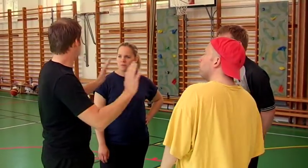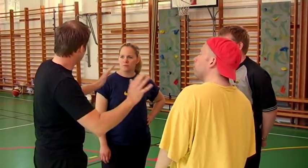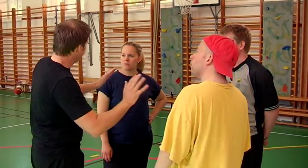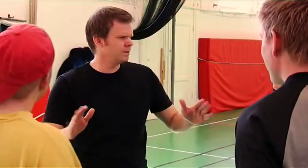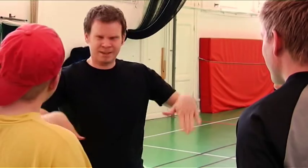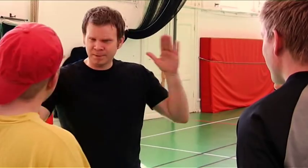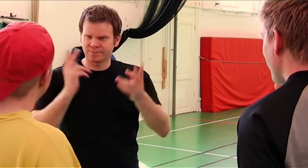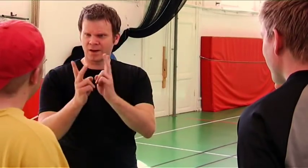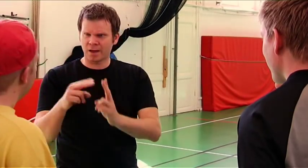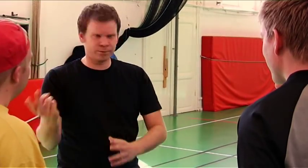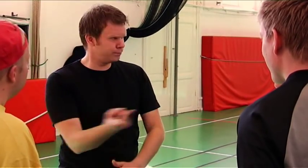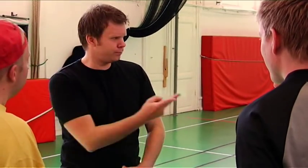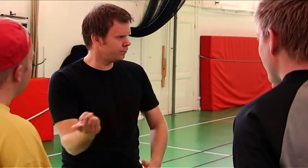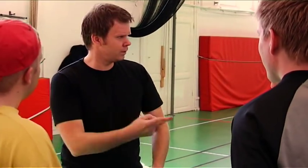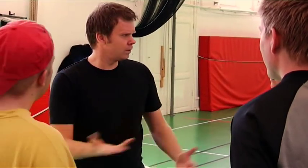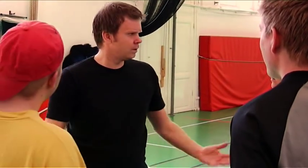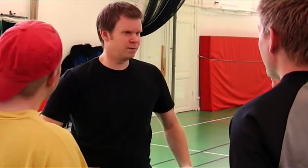Calm down now, respect each other!